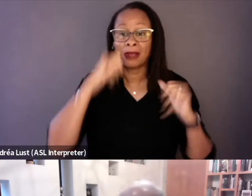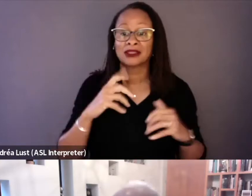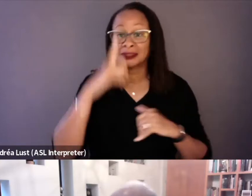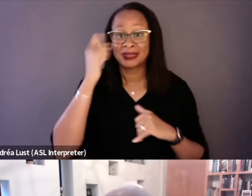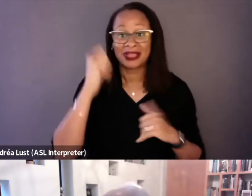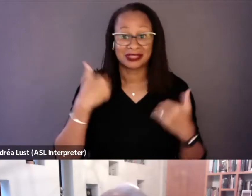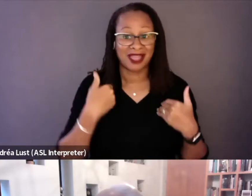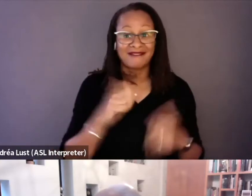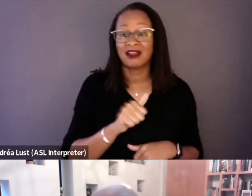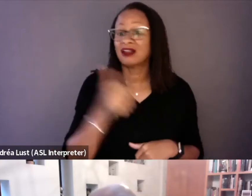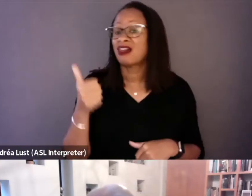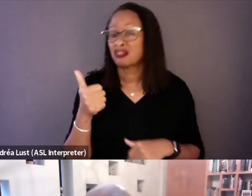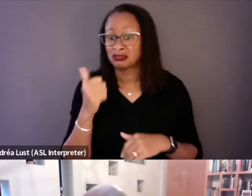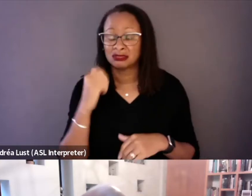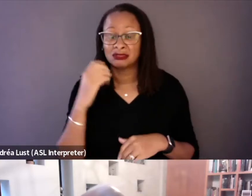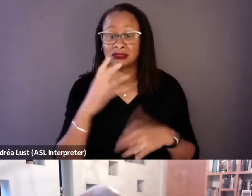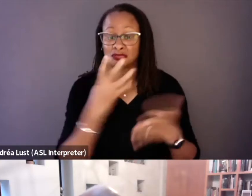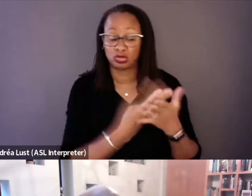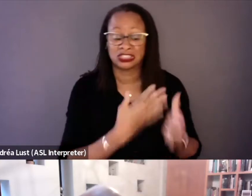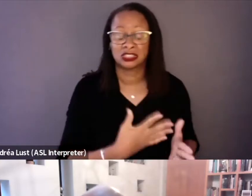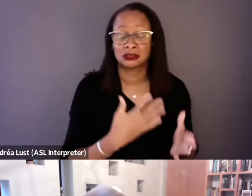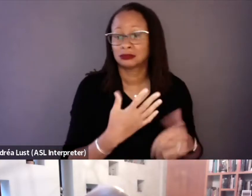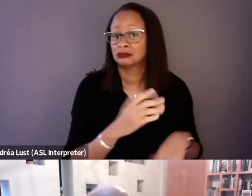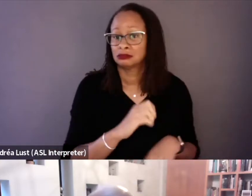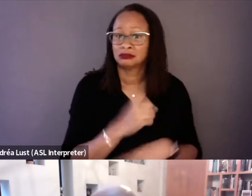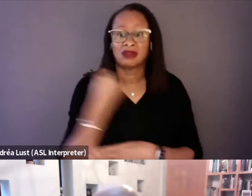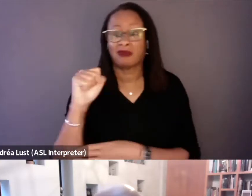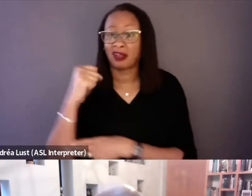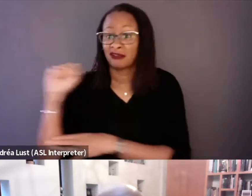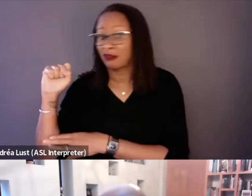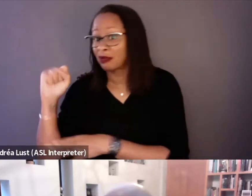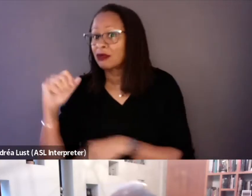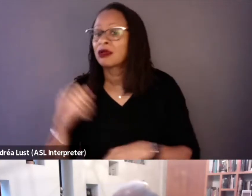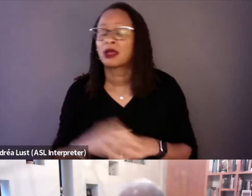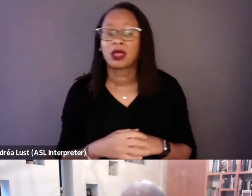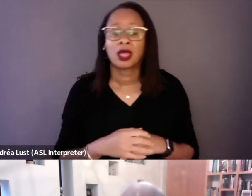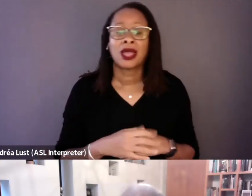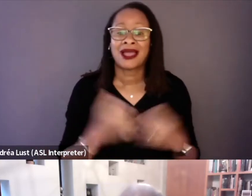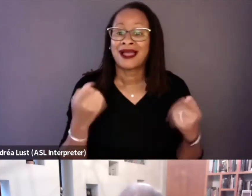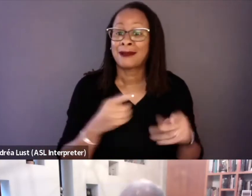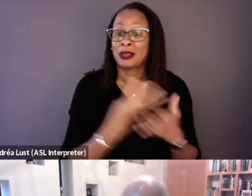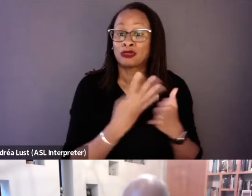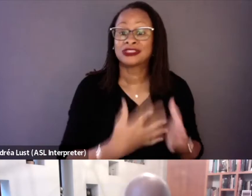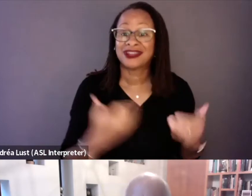prison uprisings even in New York prior to that, was that the prisoners had the temerity to demand